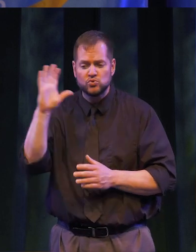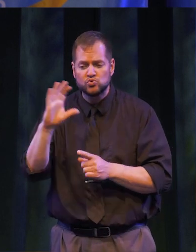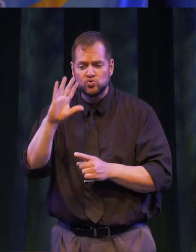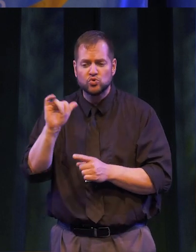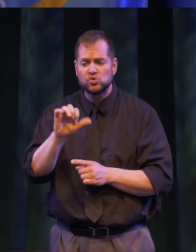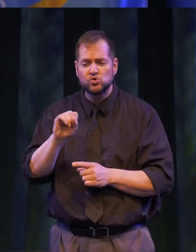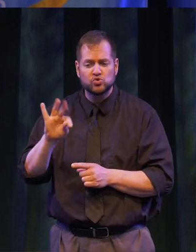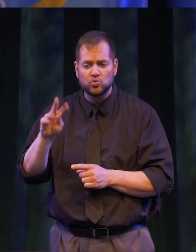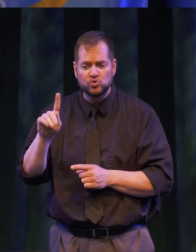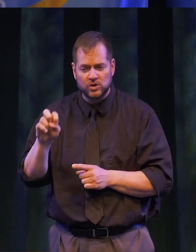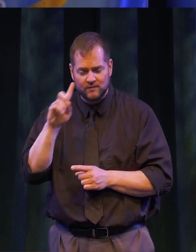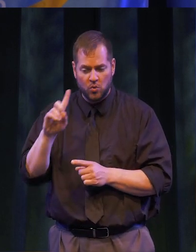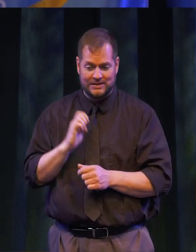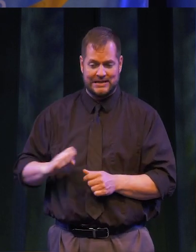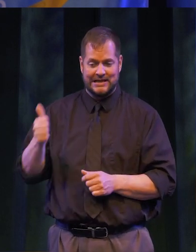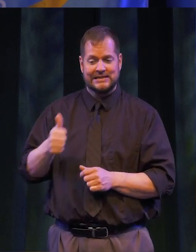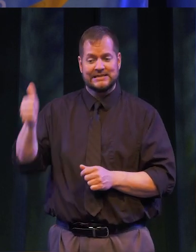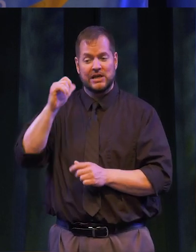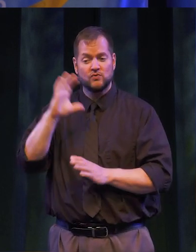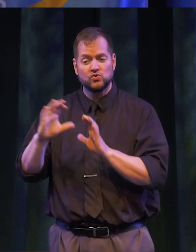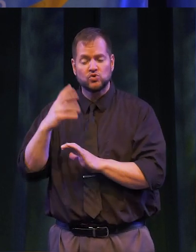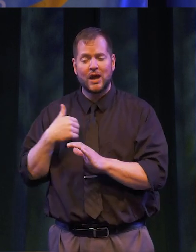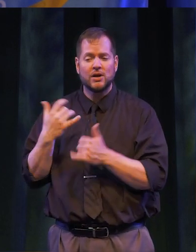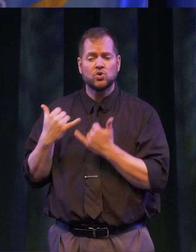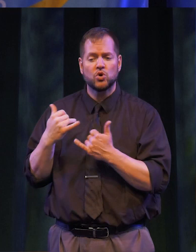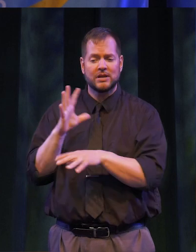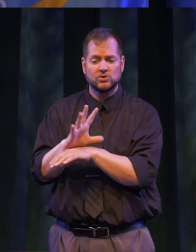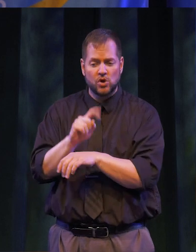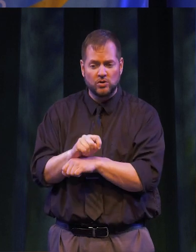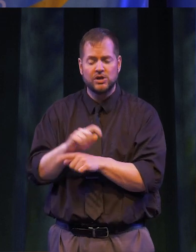ASSOCIATE FOR WILLIAM SPELMAN EXECUTIVE SEARCH AND IS CURRENTLY A CONSULTANT, TRAINER AND